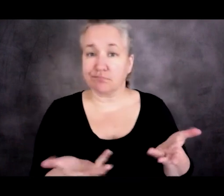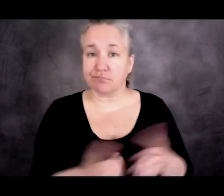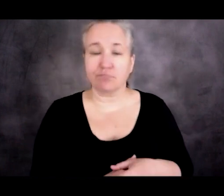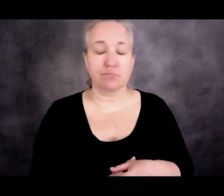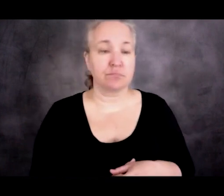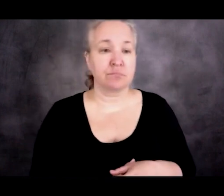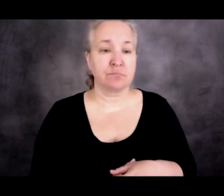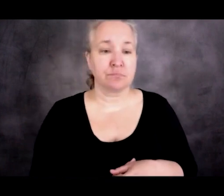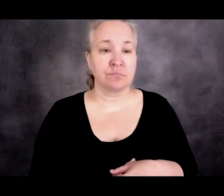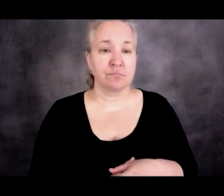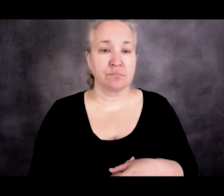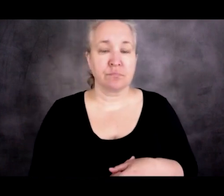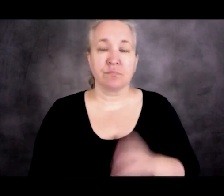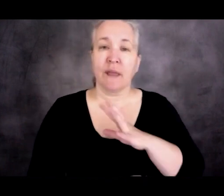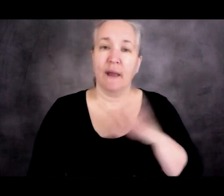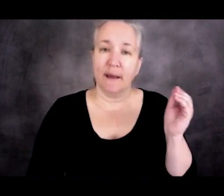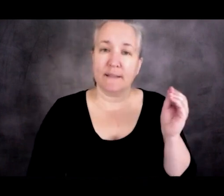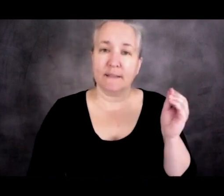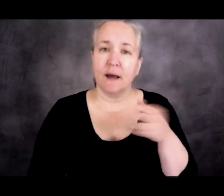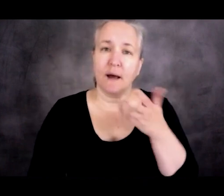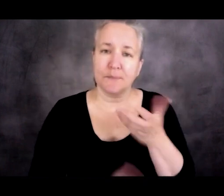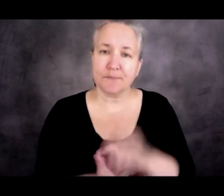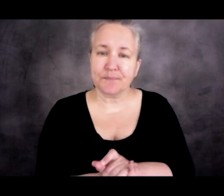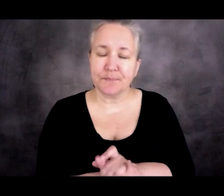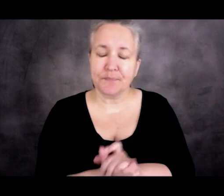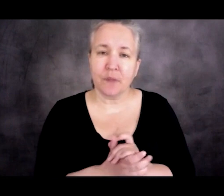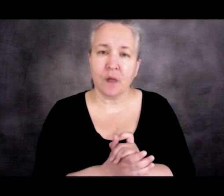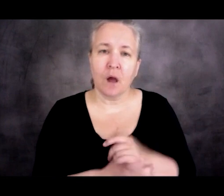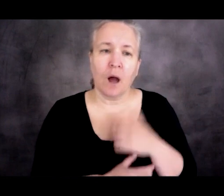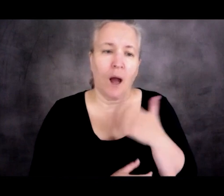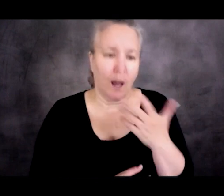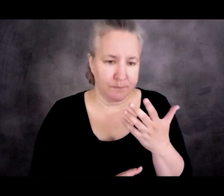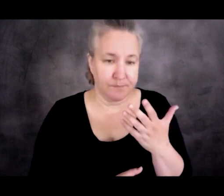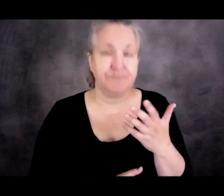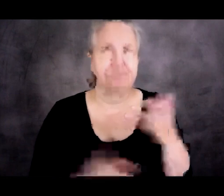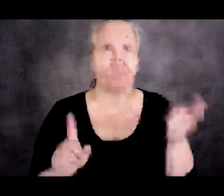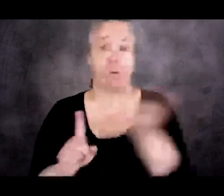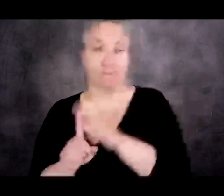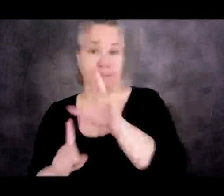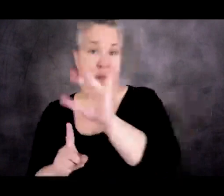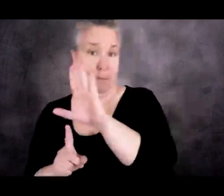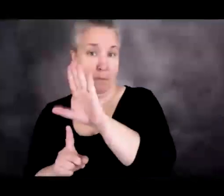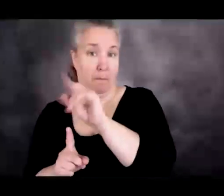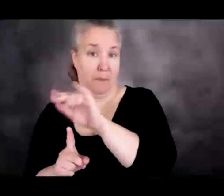And under the Biden administration,